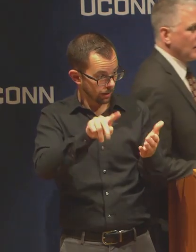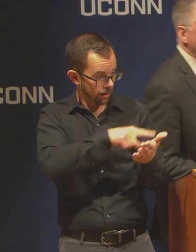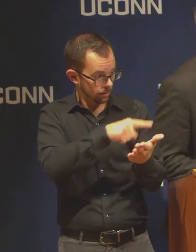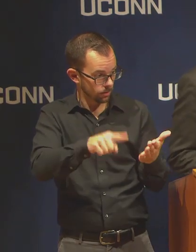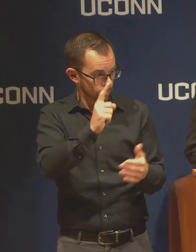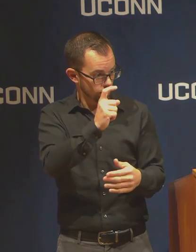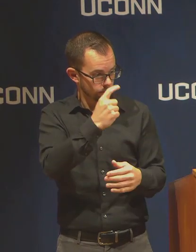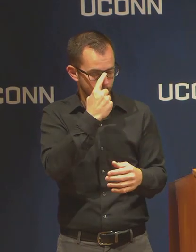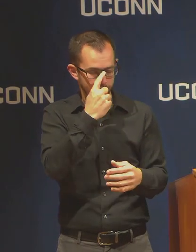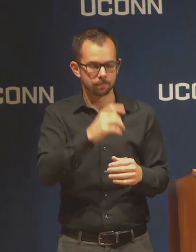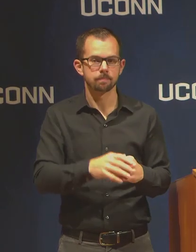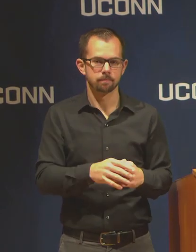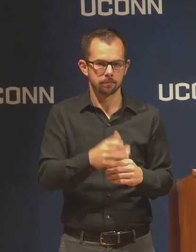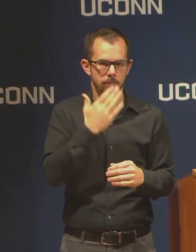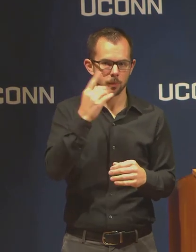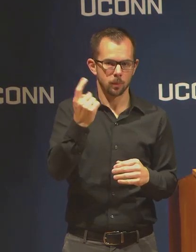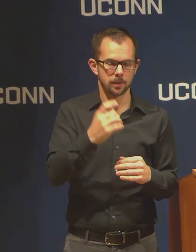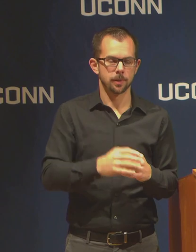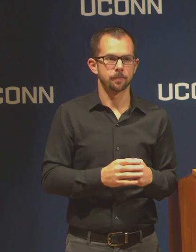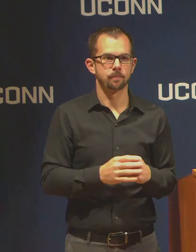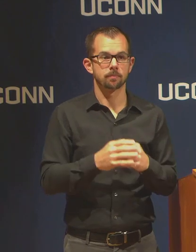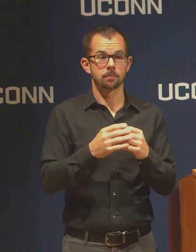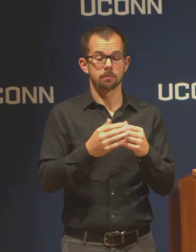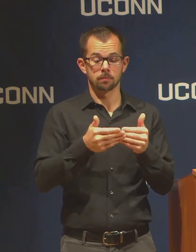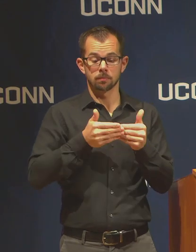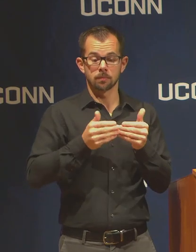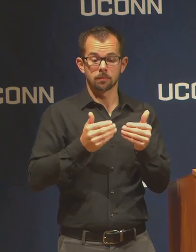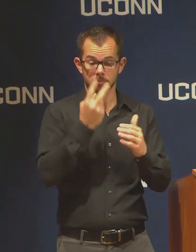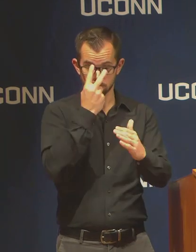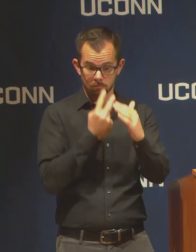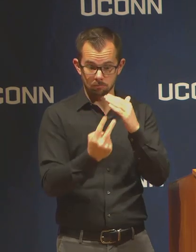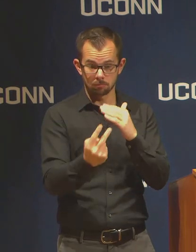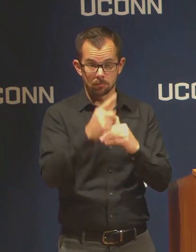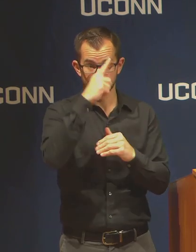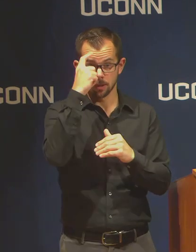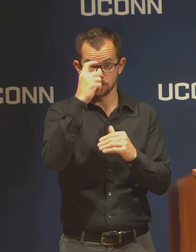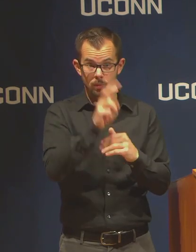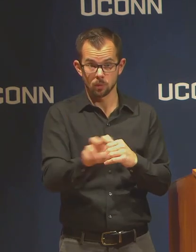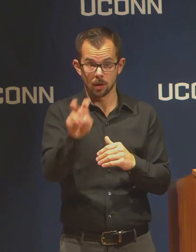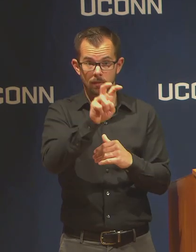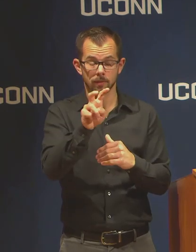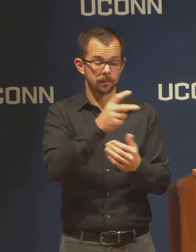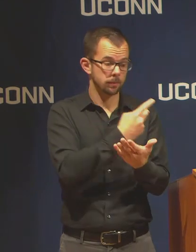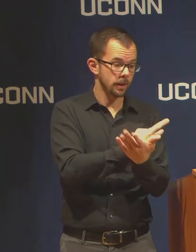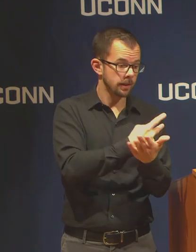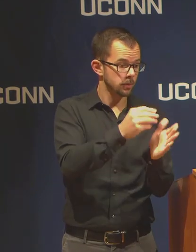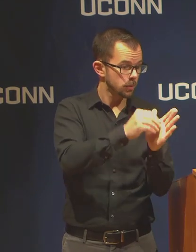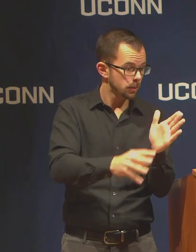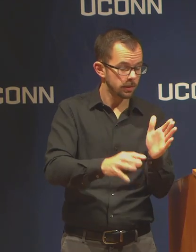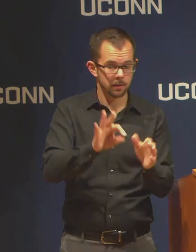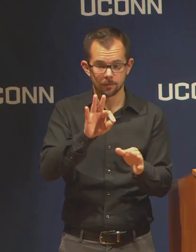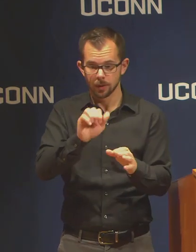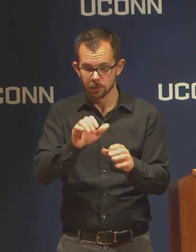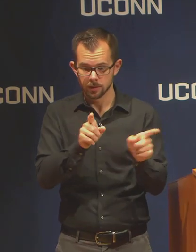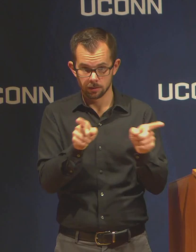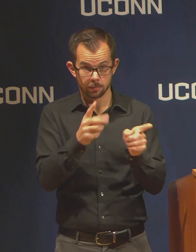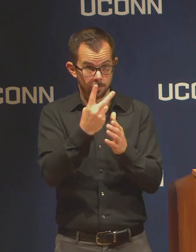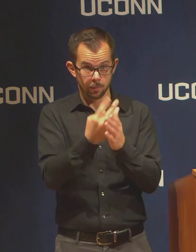In thinking about summer travel, whether for graduate students or for faculty, our guidance is that